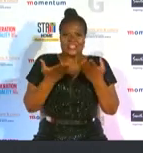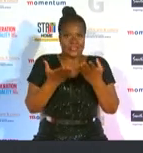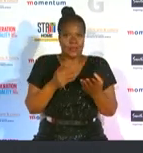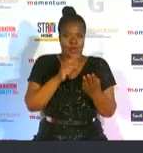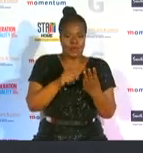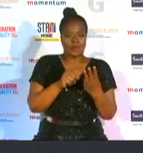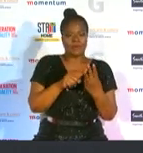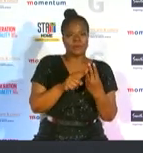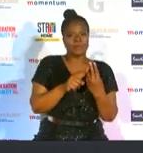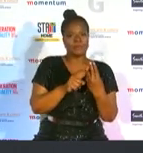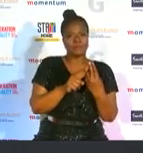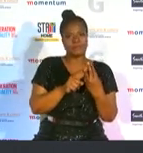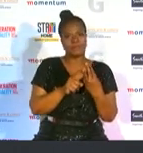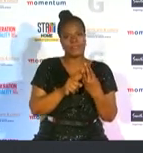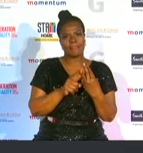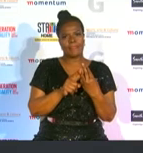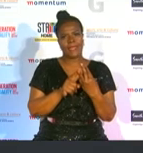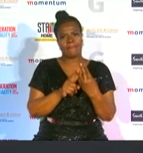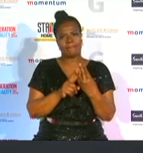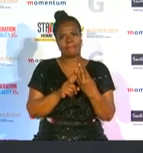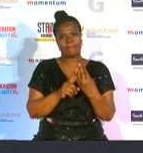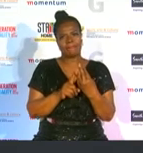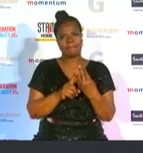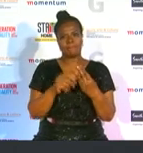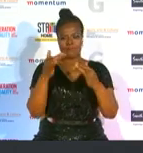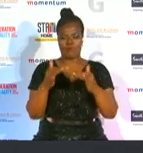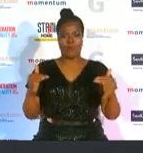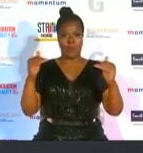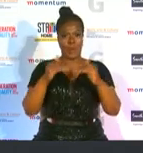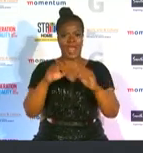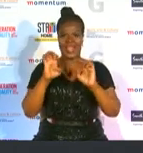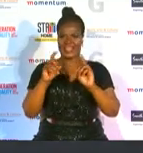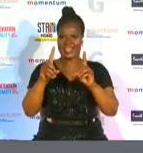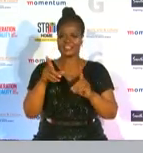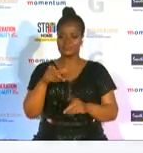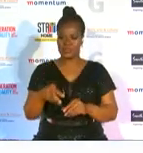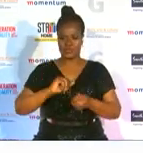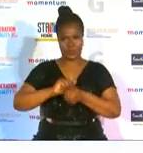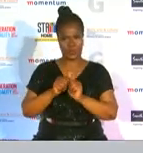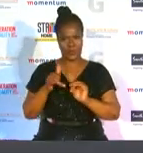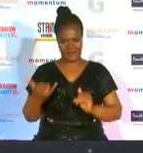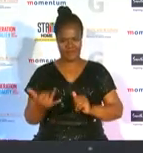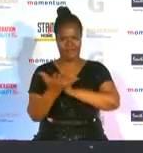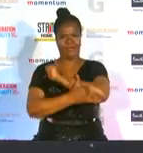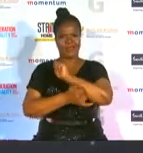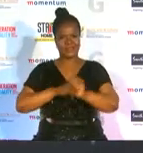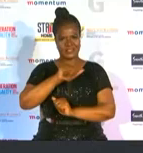found a way to beautifully merge her education to bettering the world of sport in the country